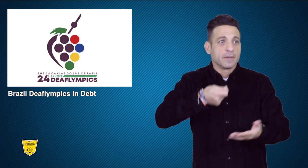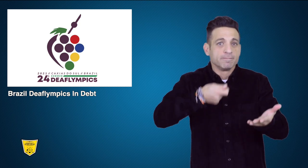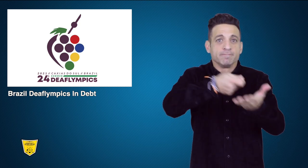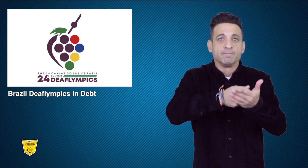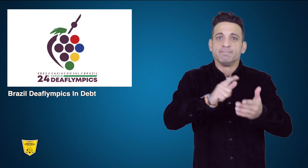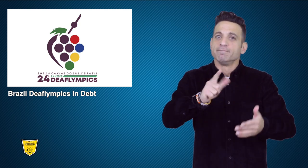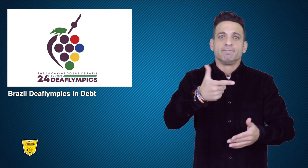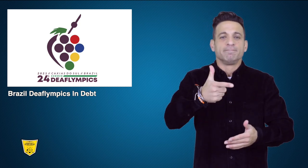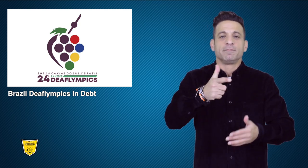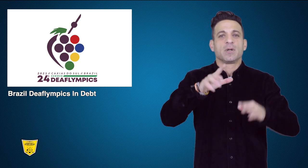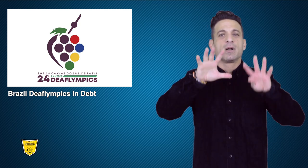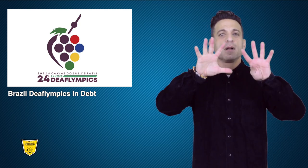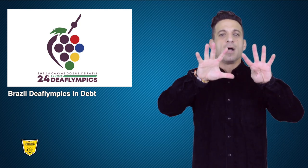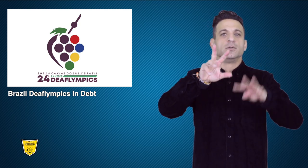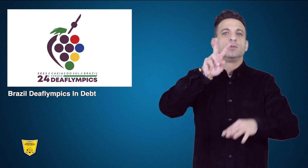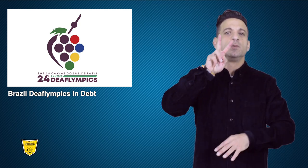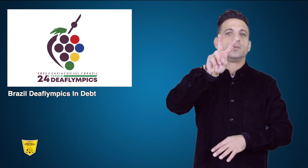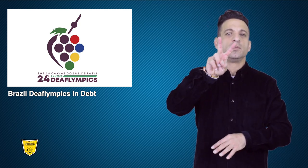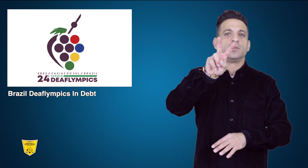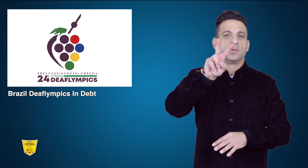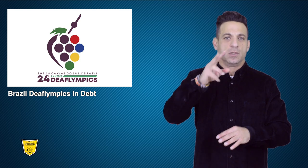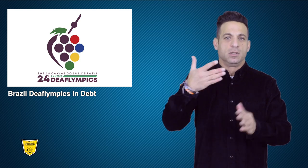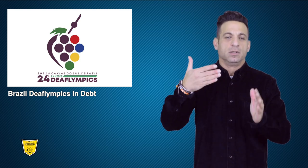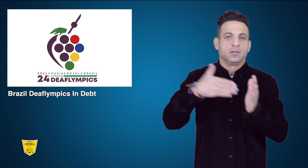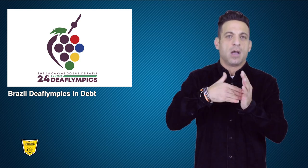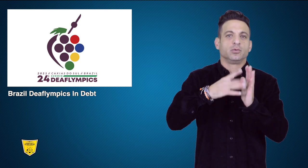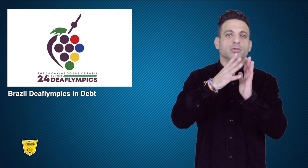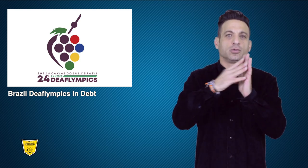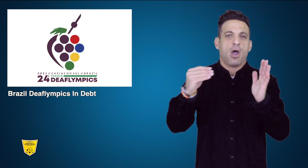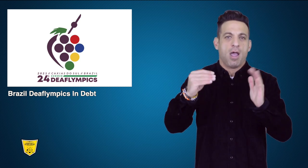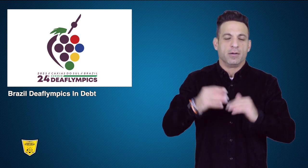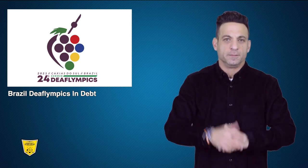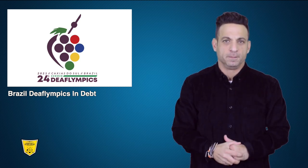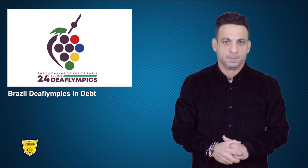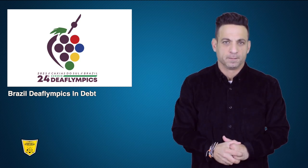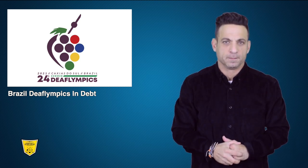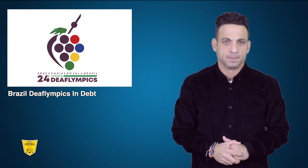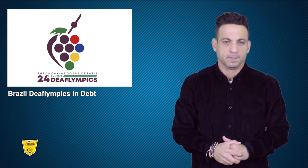which owed $92,000 USD.